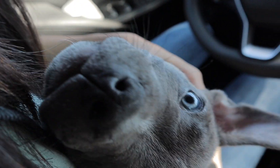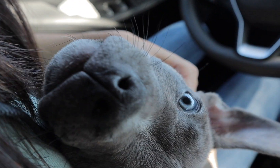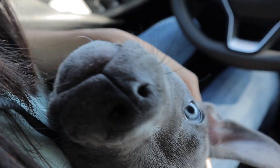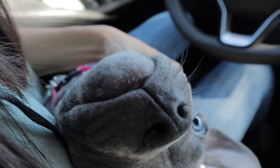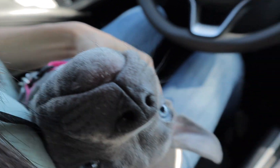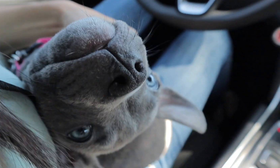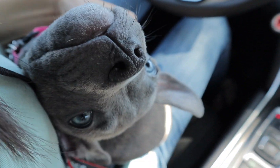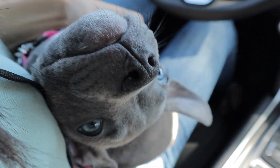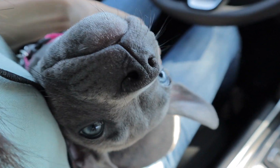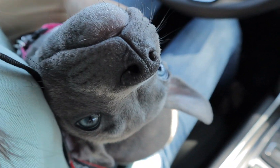E: What are you doing